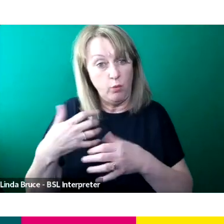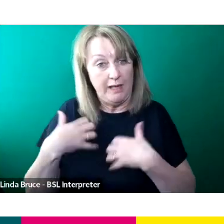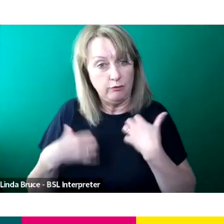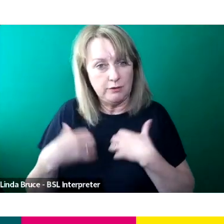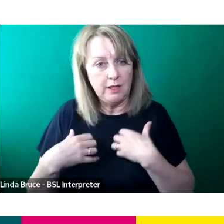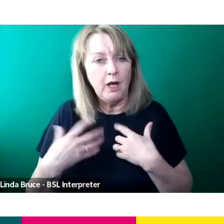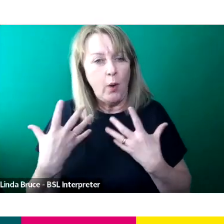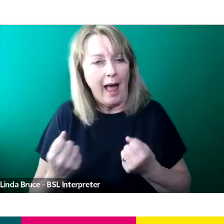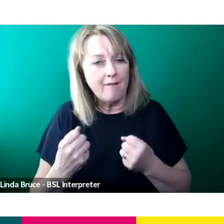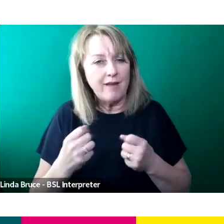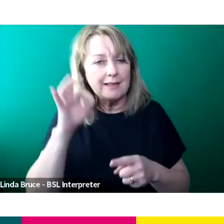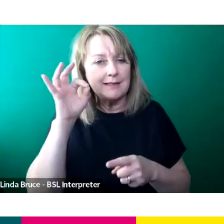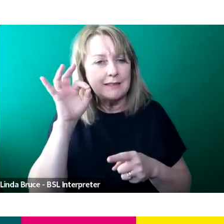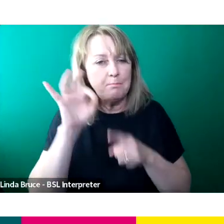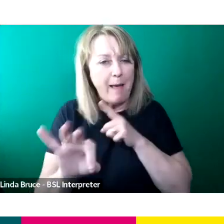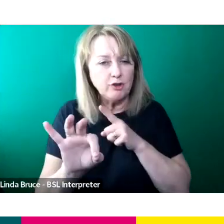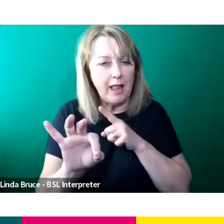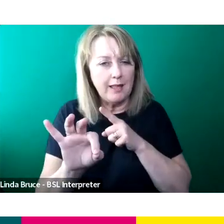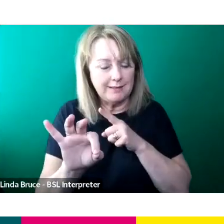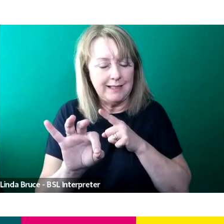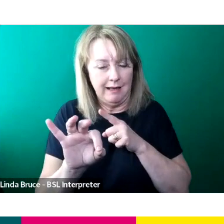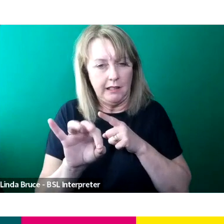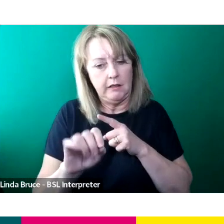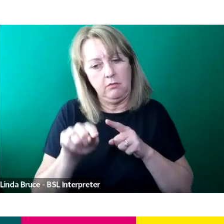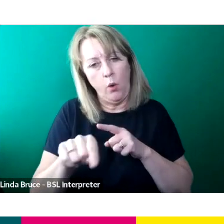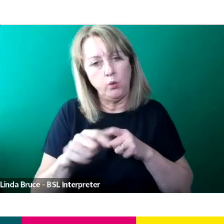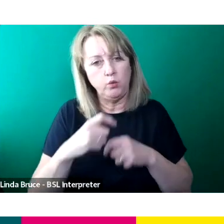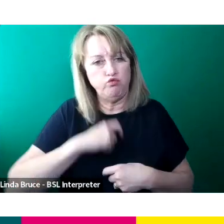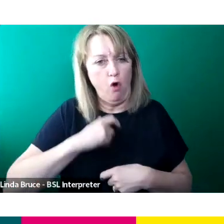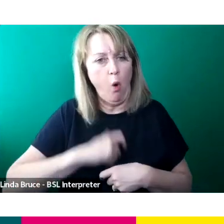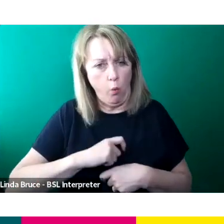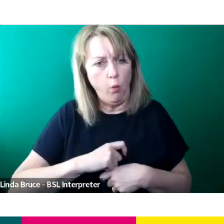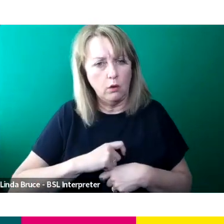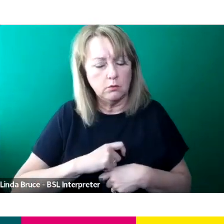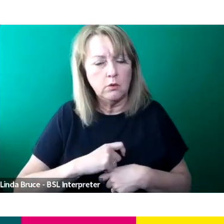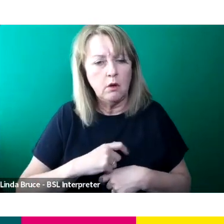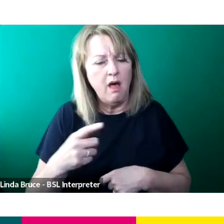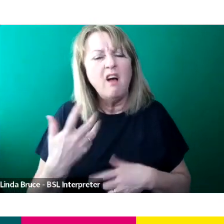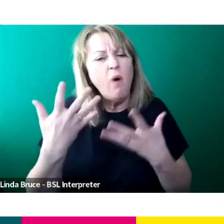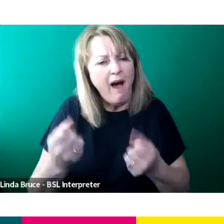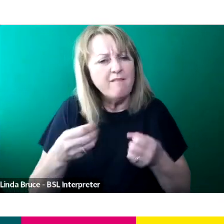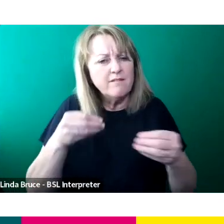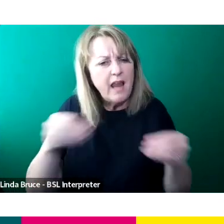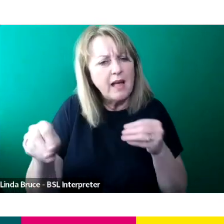like I mentioned there within these sorts of roles as well. So there's quite a bit of kind of flexibility there.